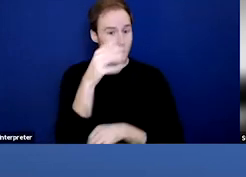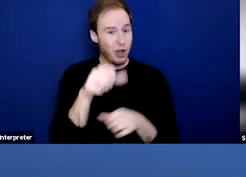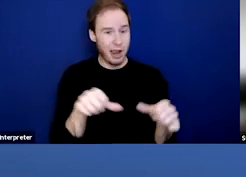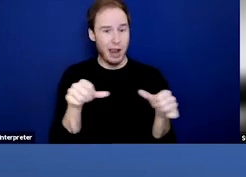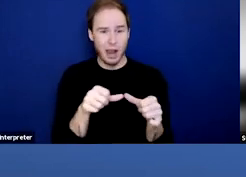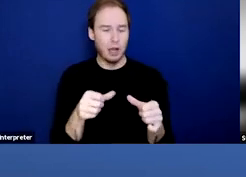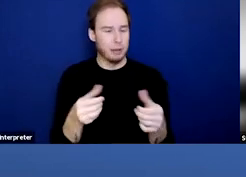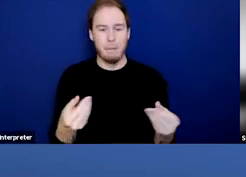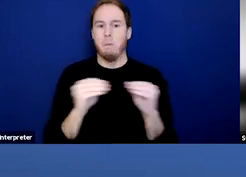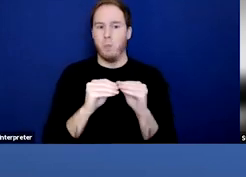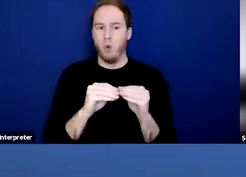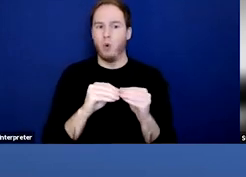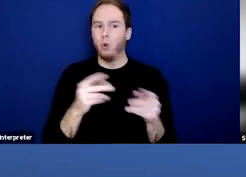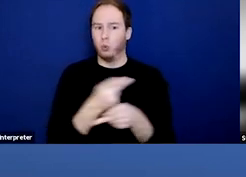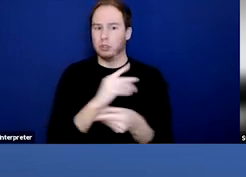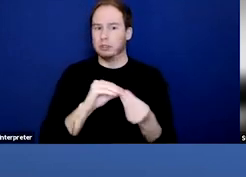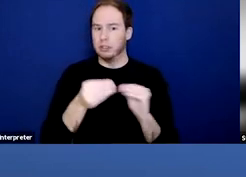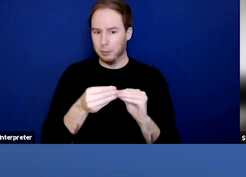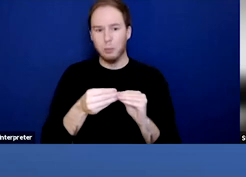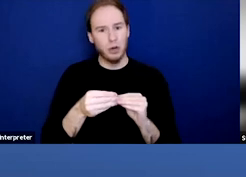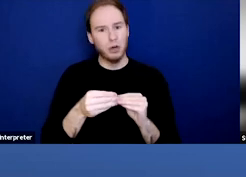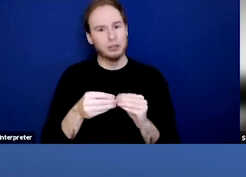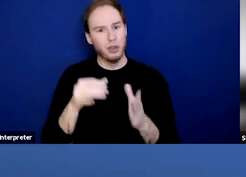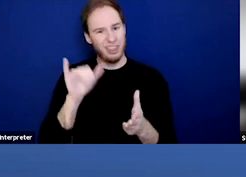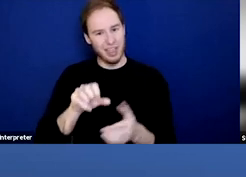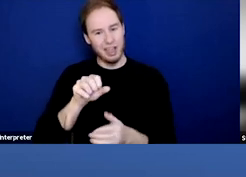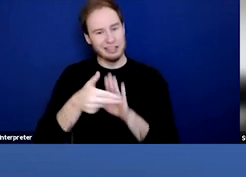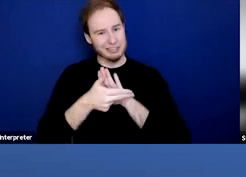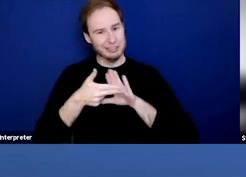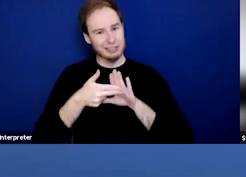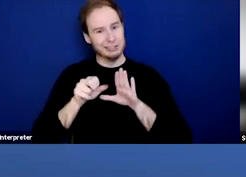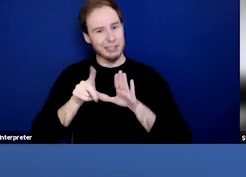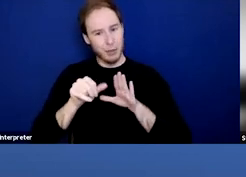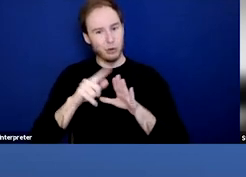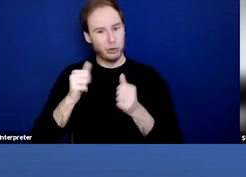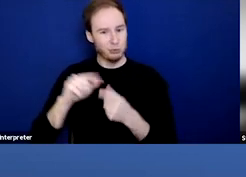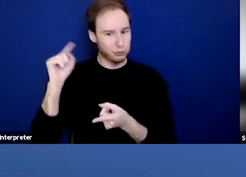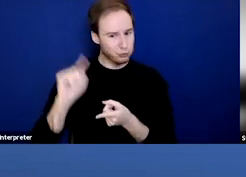that this tool can examine the impact of stigma and efforts to reduce or eliminate it.